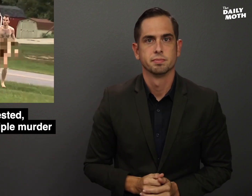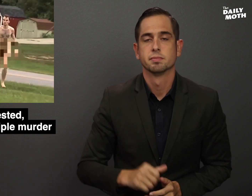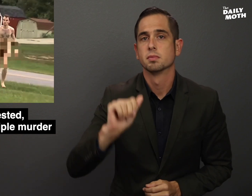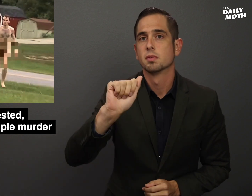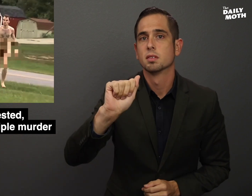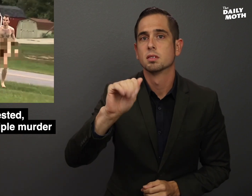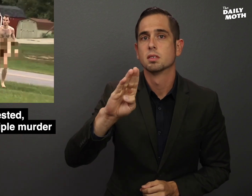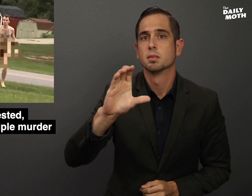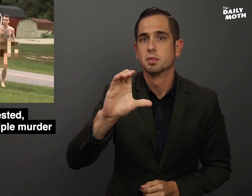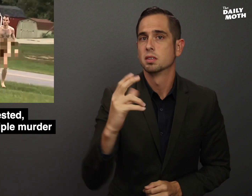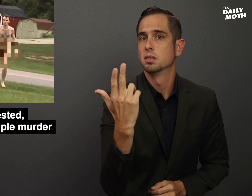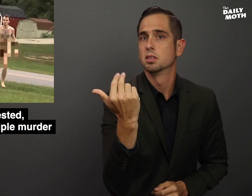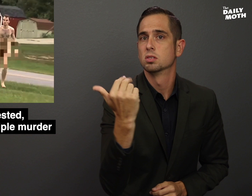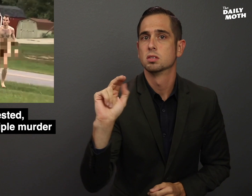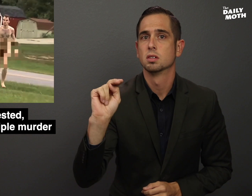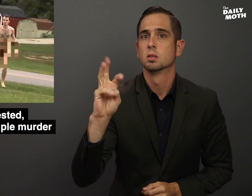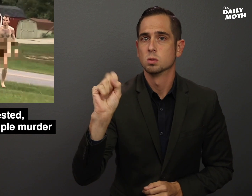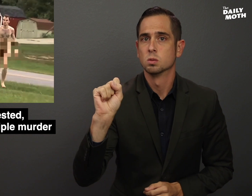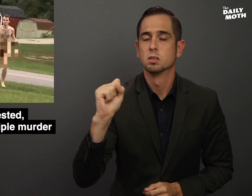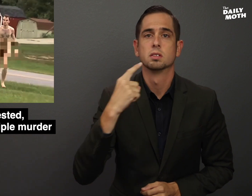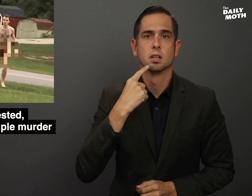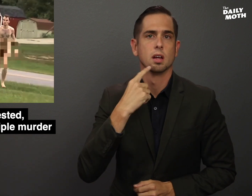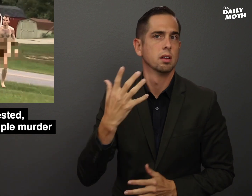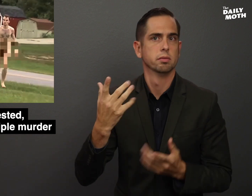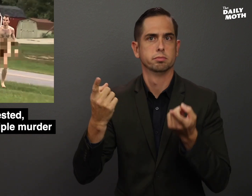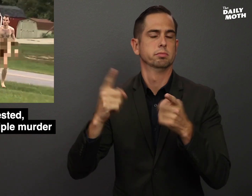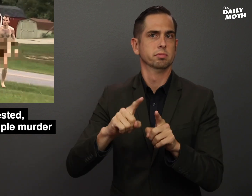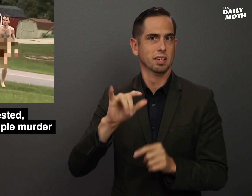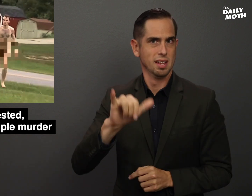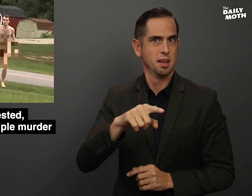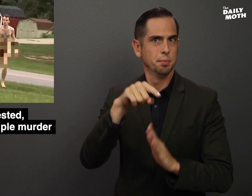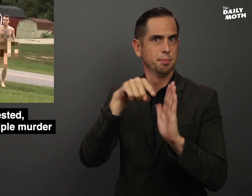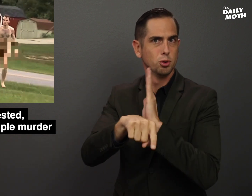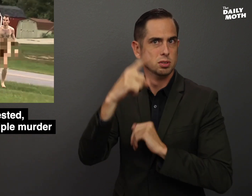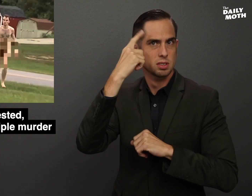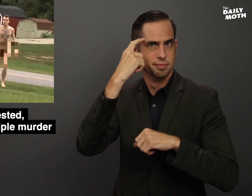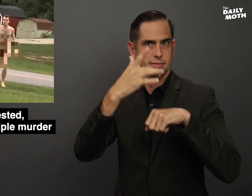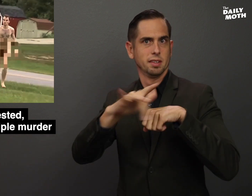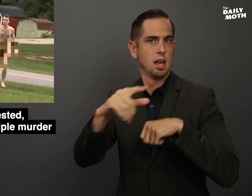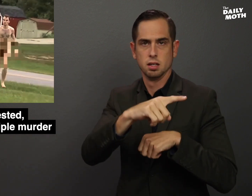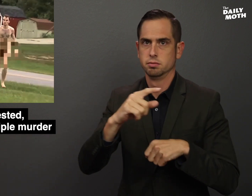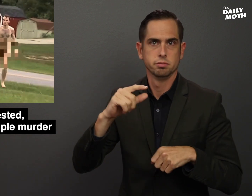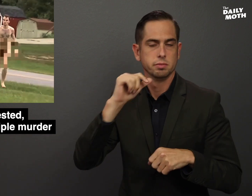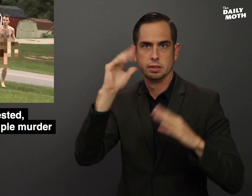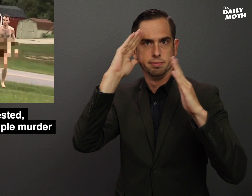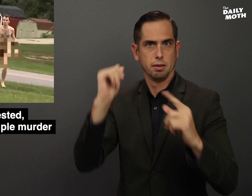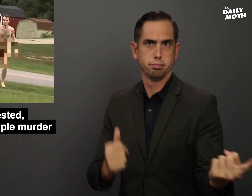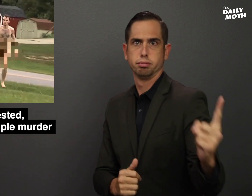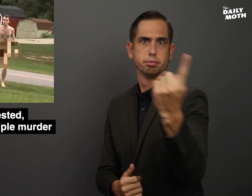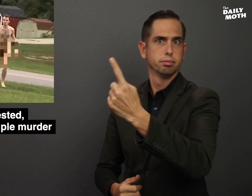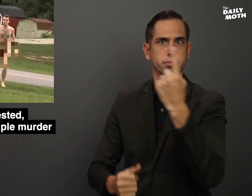ABC 13 News said the murder suspect unexpectedly came